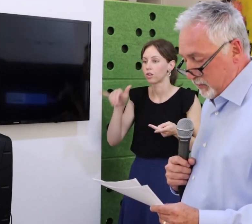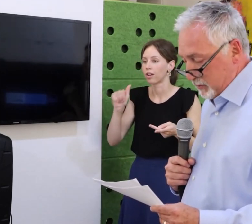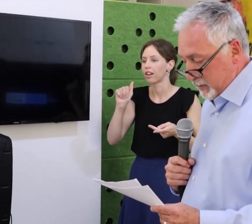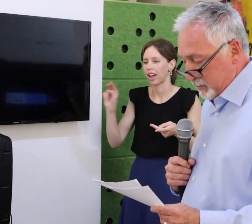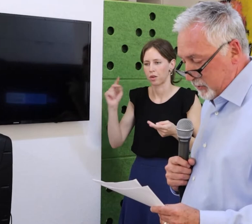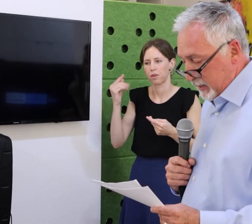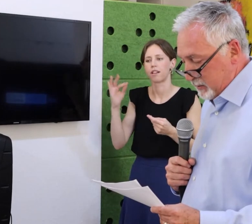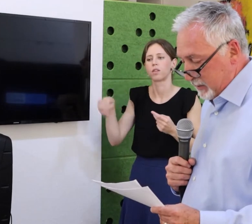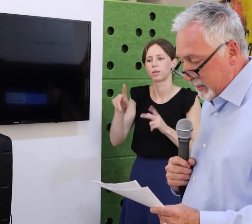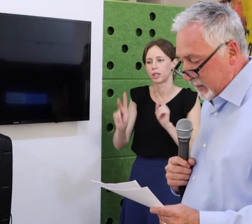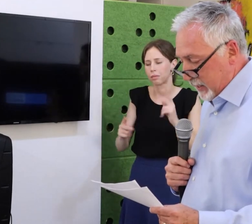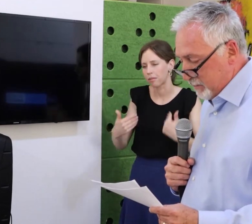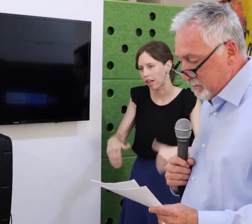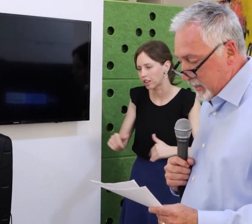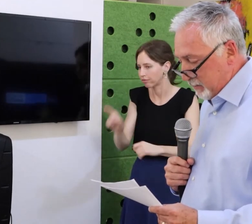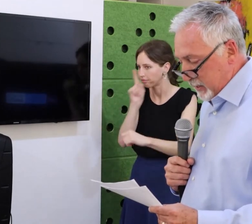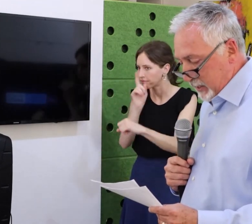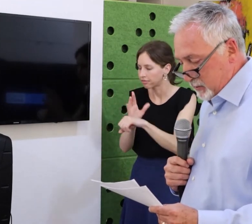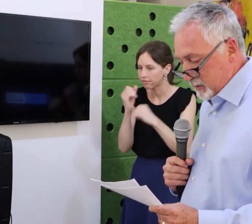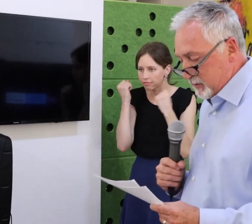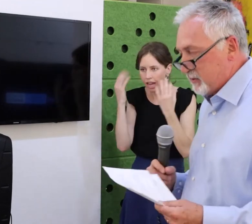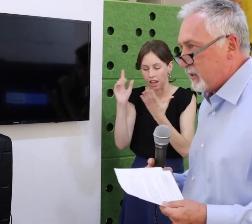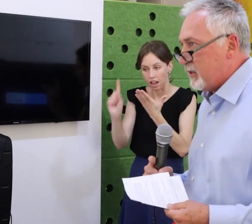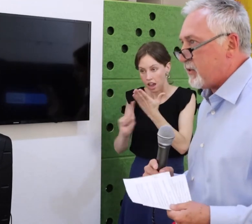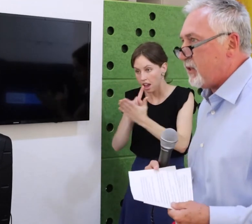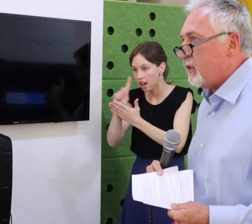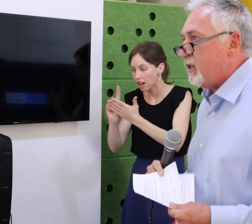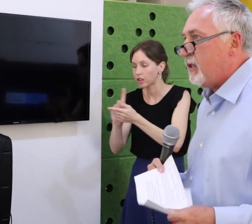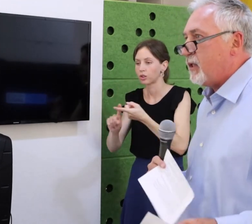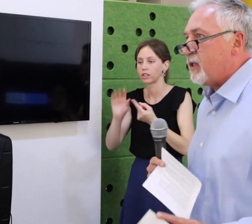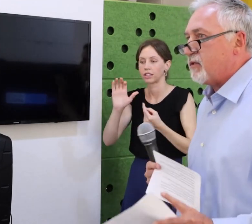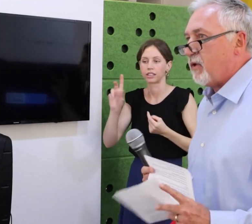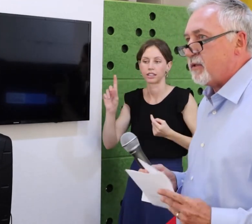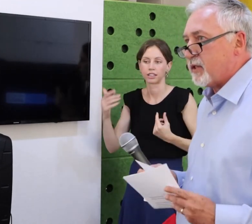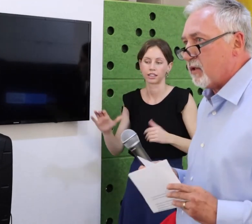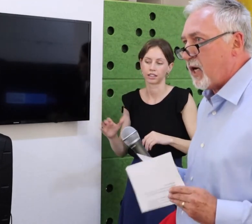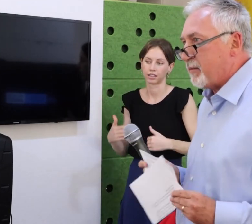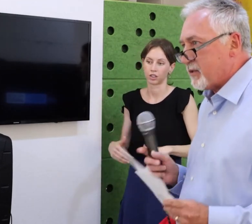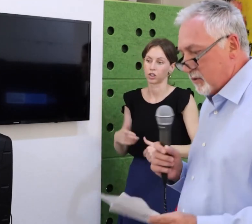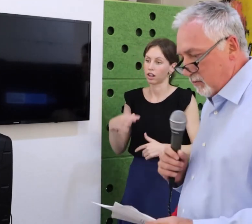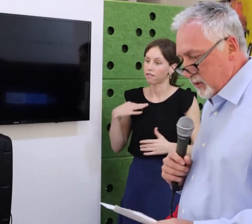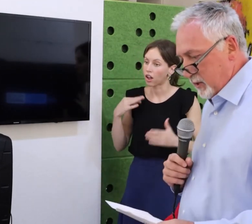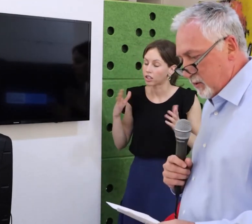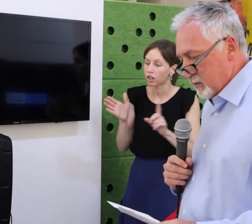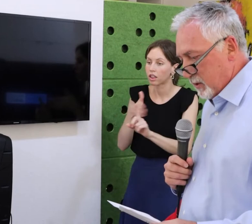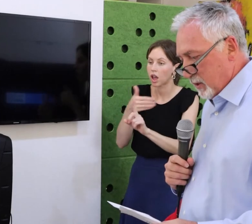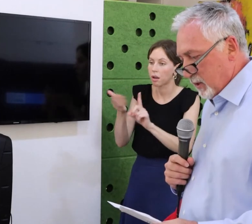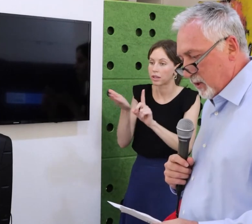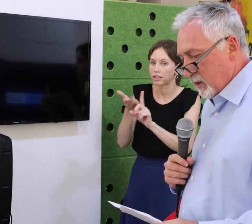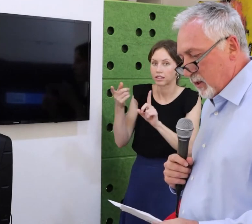to a man who is turning 19 next month. His son Kennedy has down syndrome and he has been a